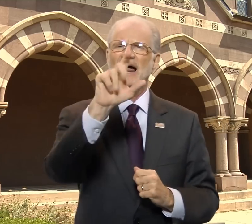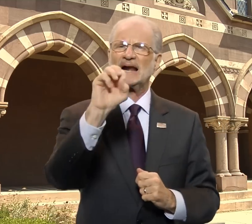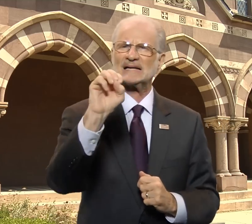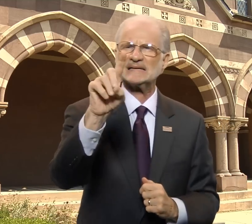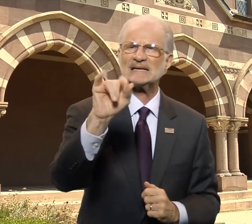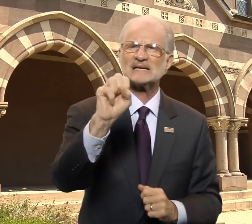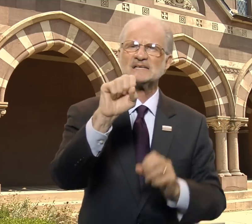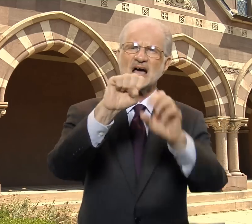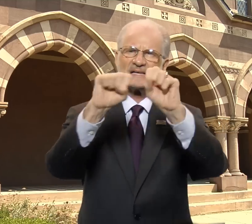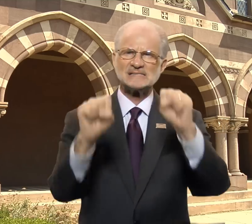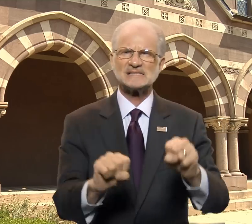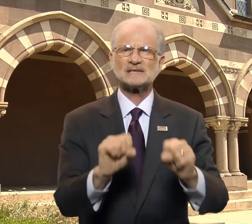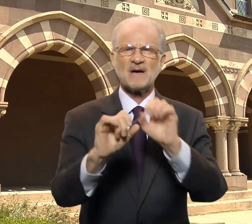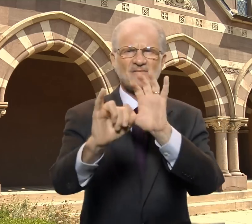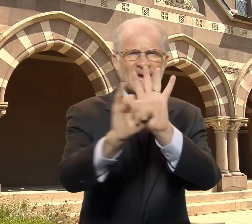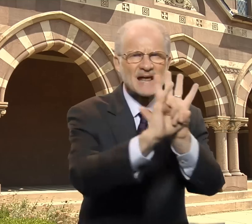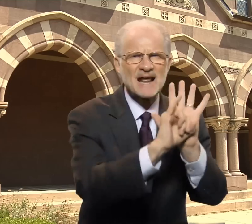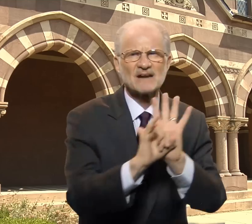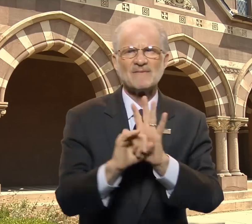LEED is a system of identifying buildings